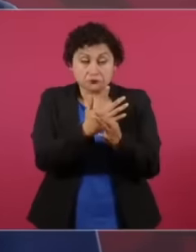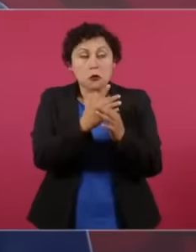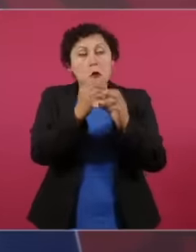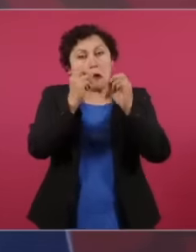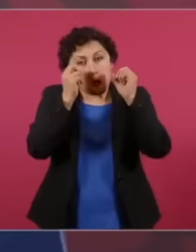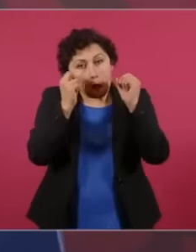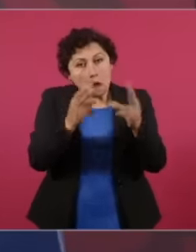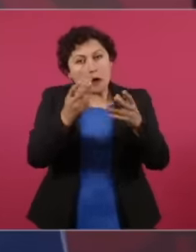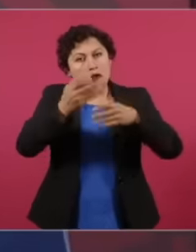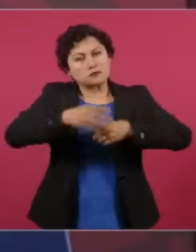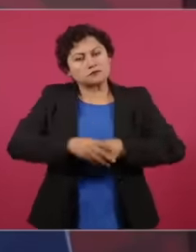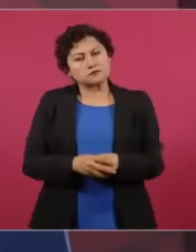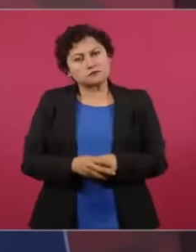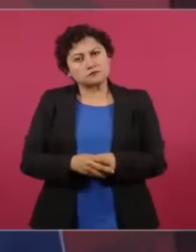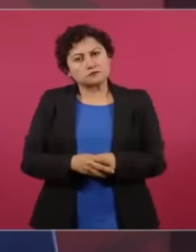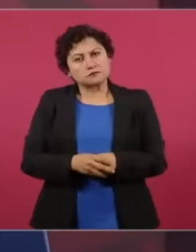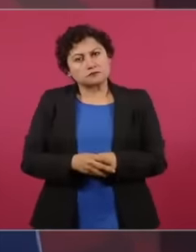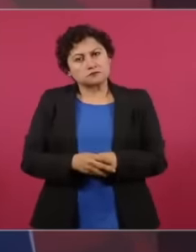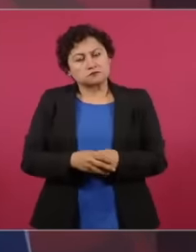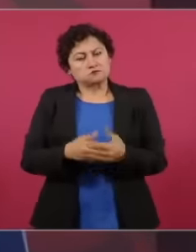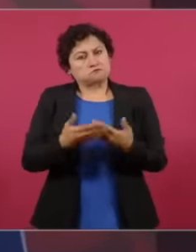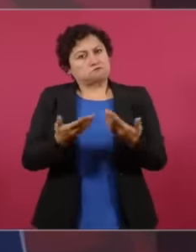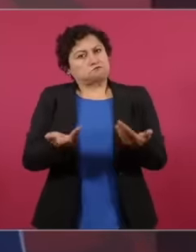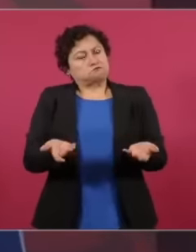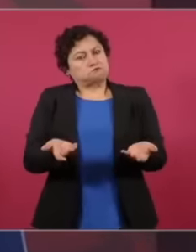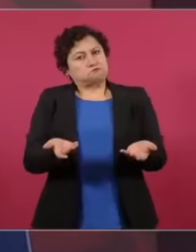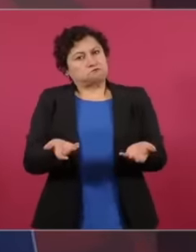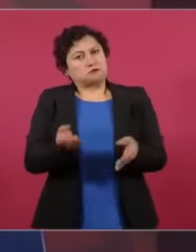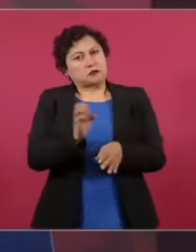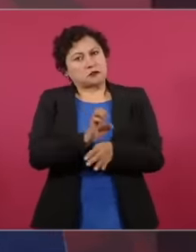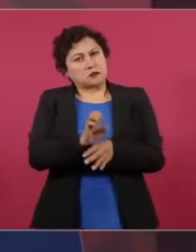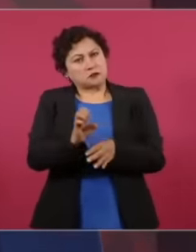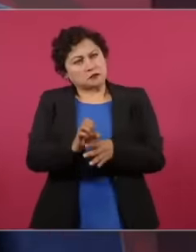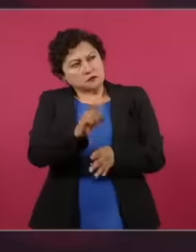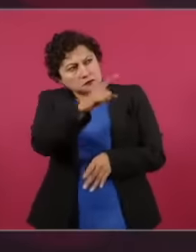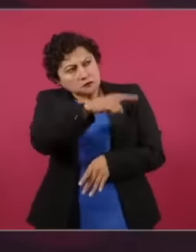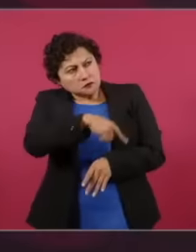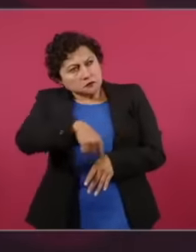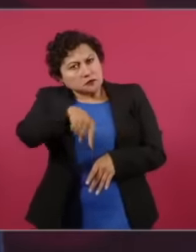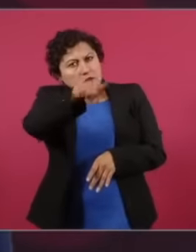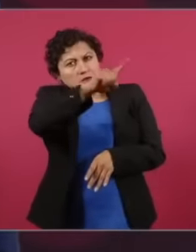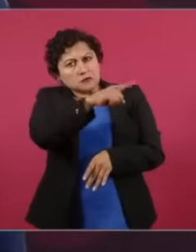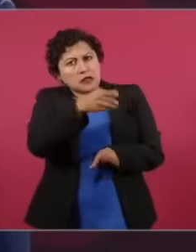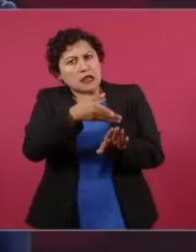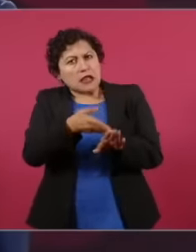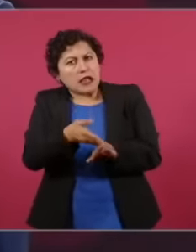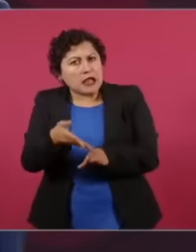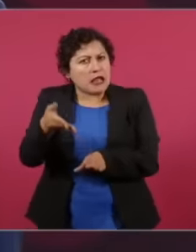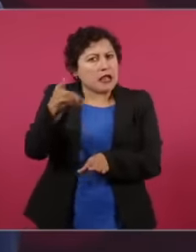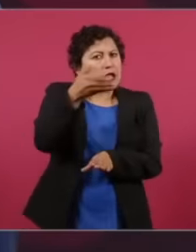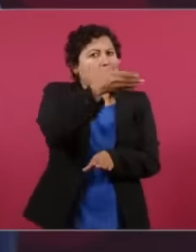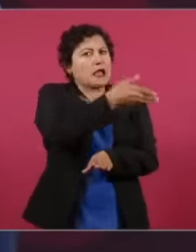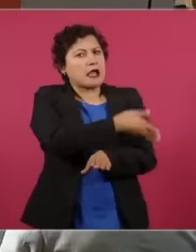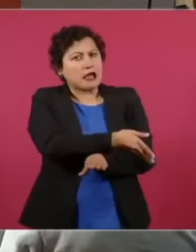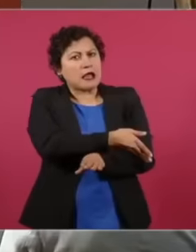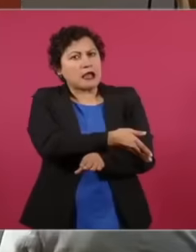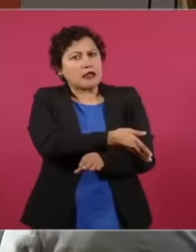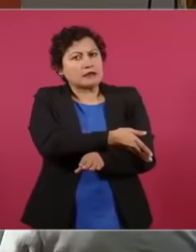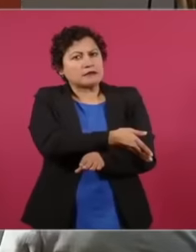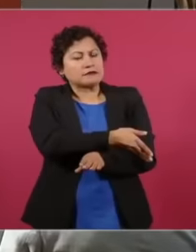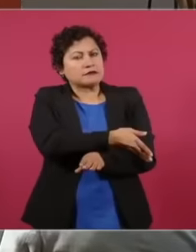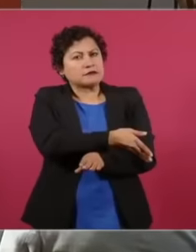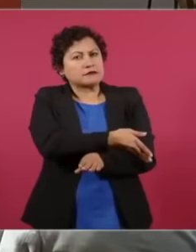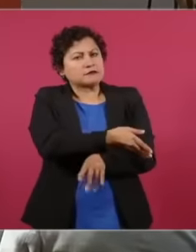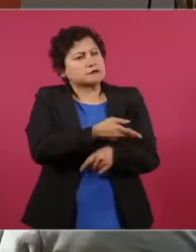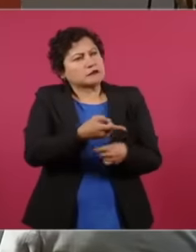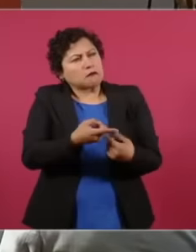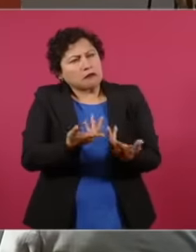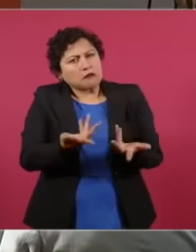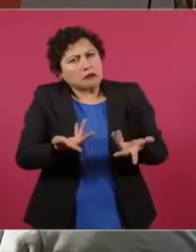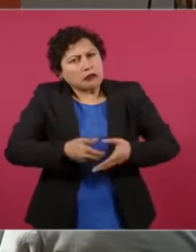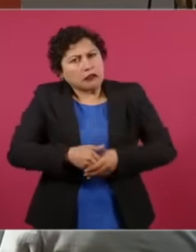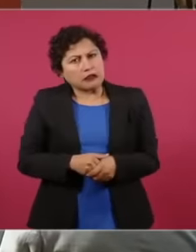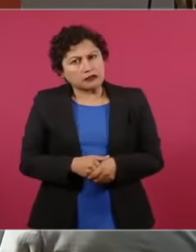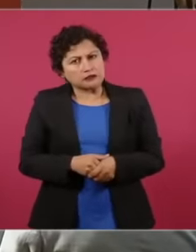you did during all the time that you supported the neoliberal model or